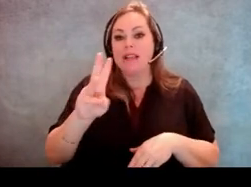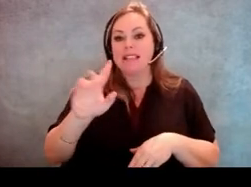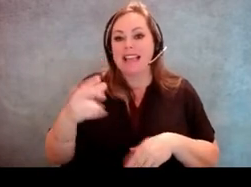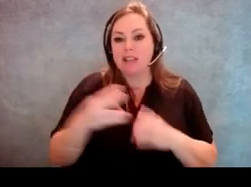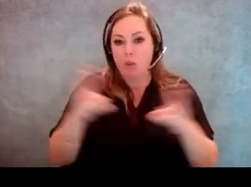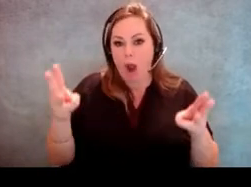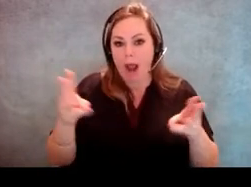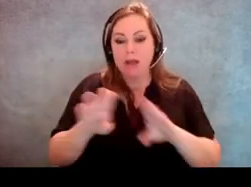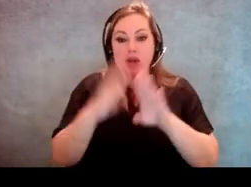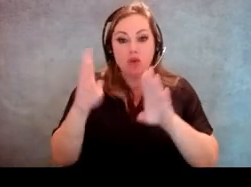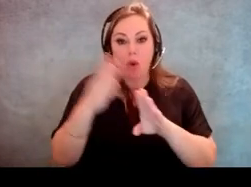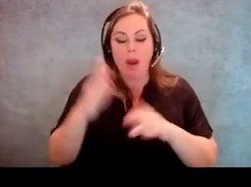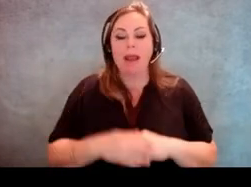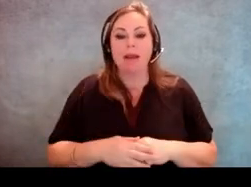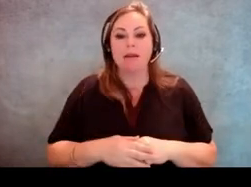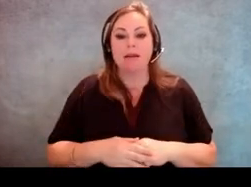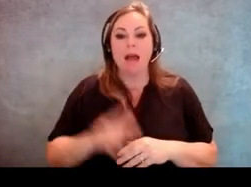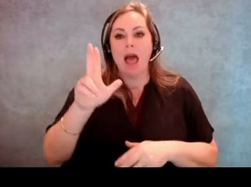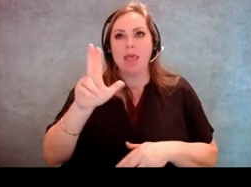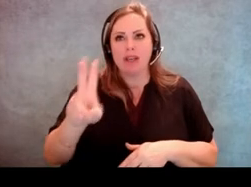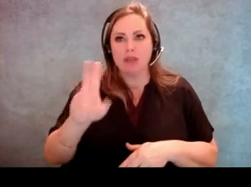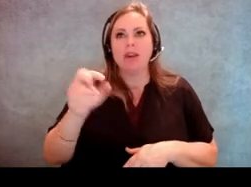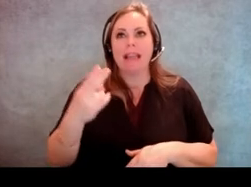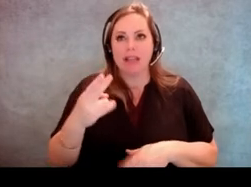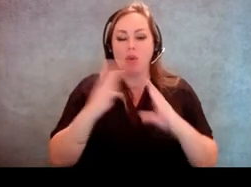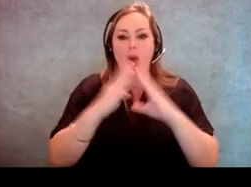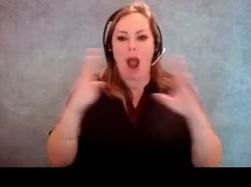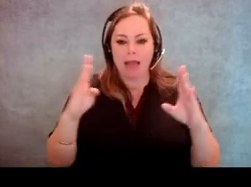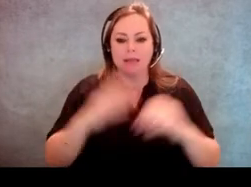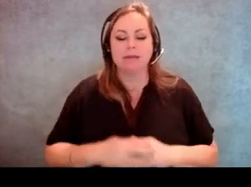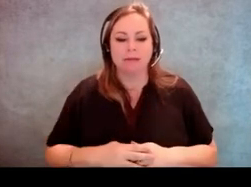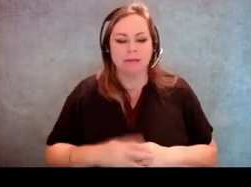Doorways need to be 32 inches wide, I believe.